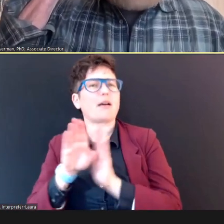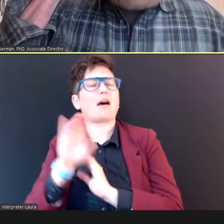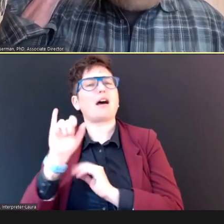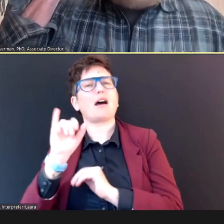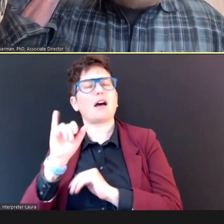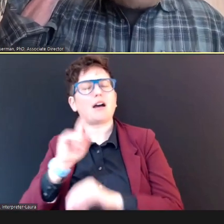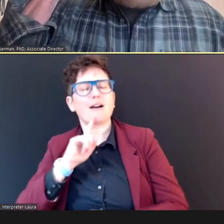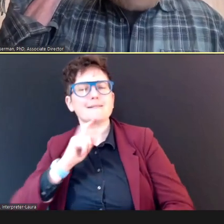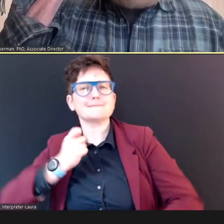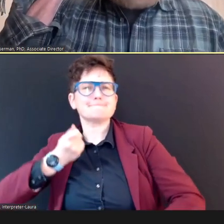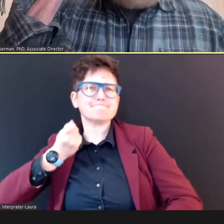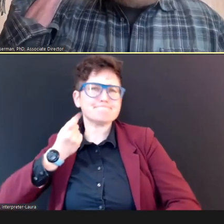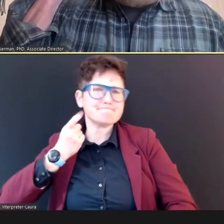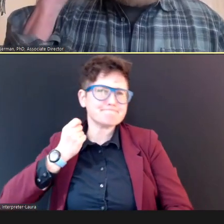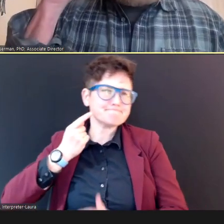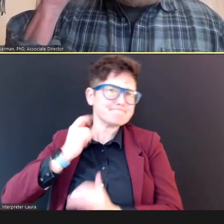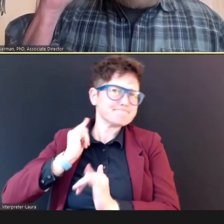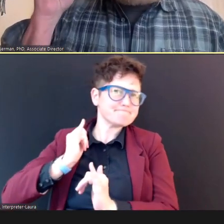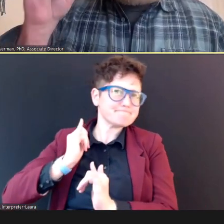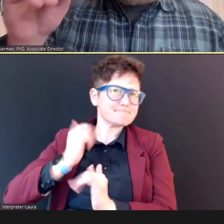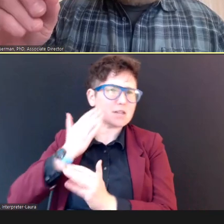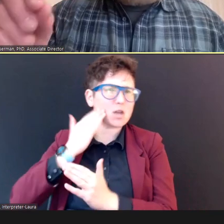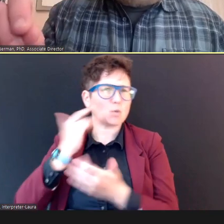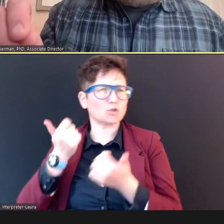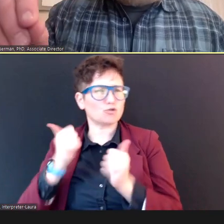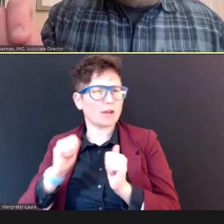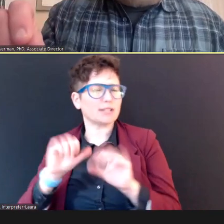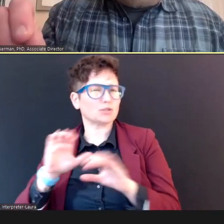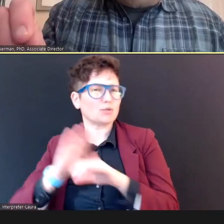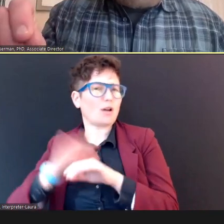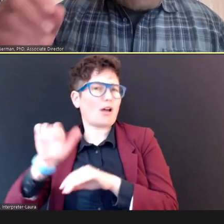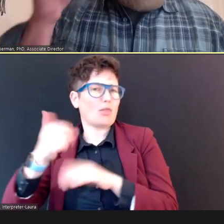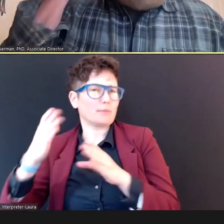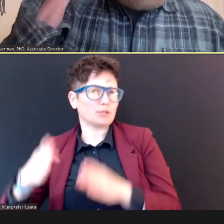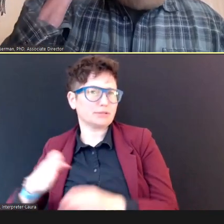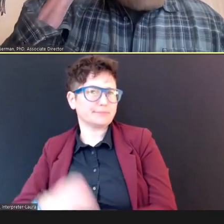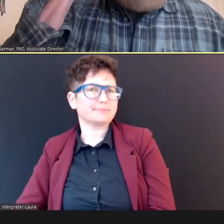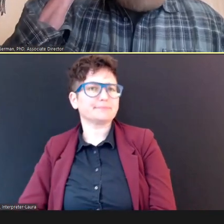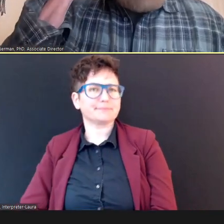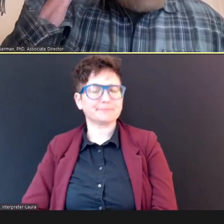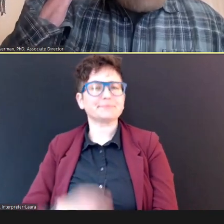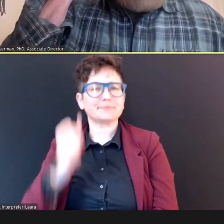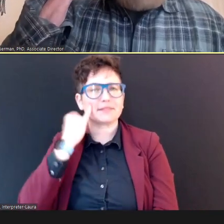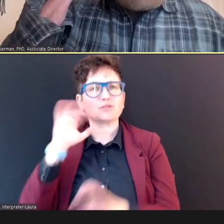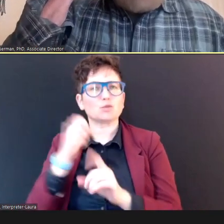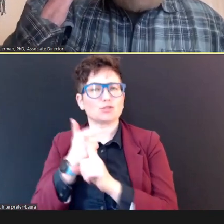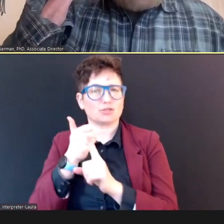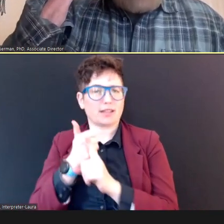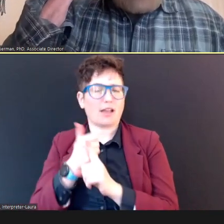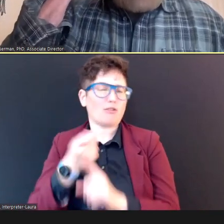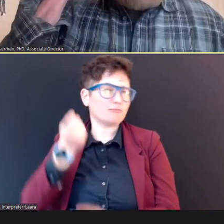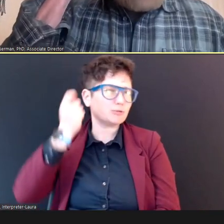to do on another person. By doing it, first, on yourself. Really getting -- and knowing --